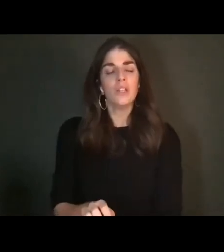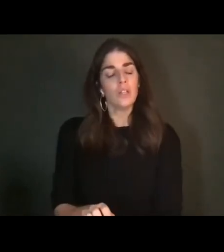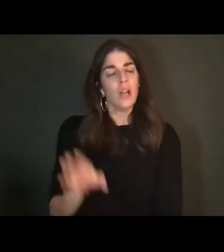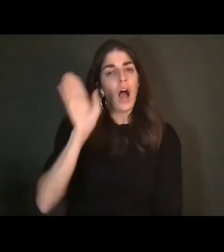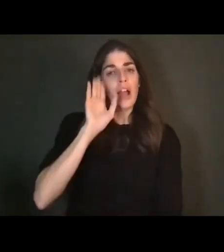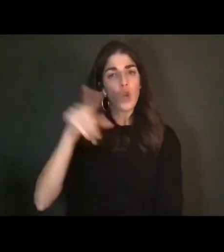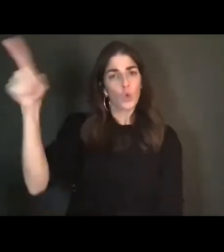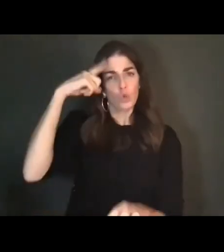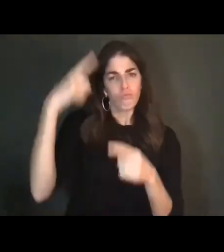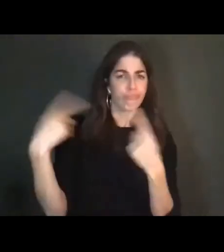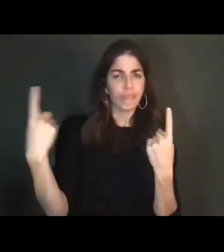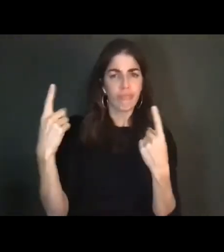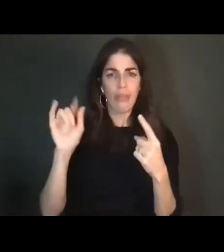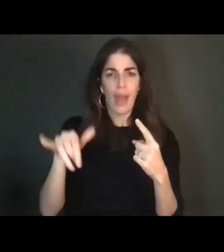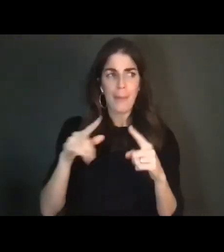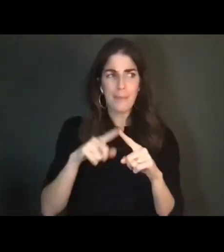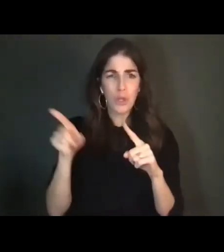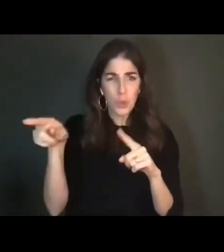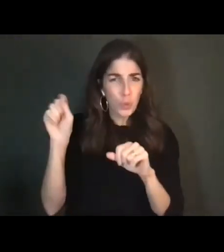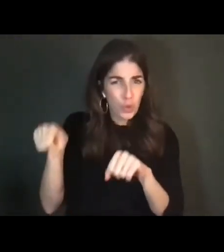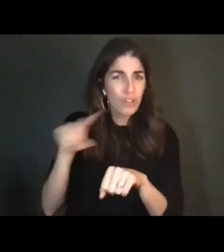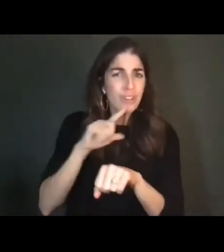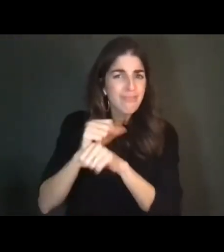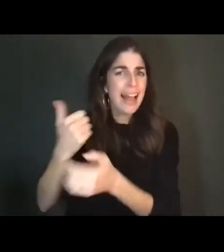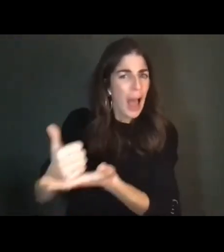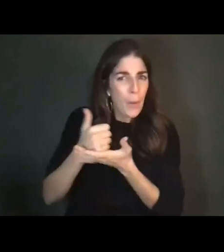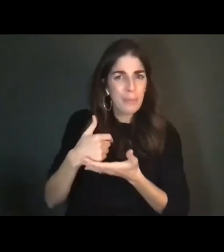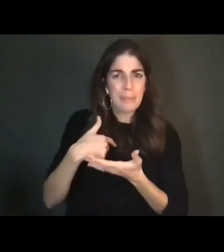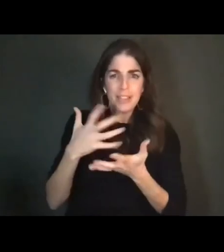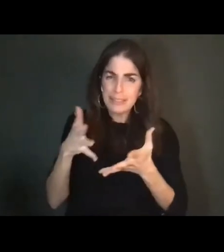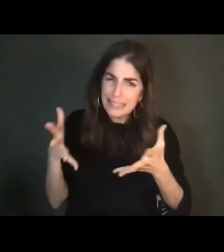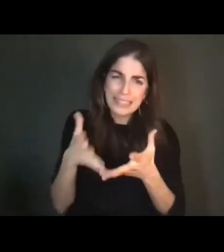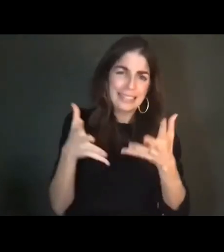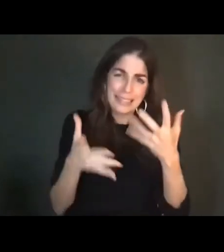could be helping me to stand on my own two feet."